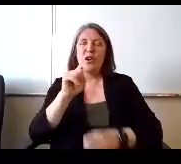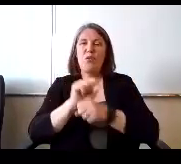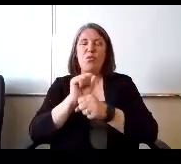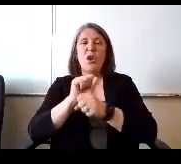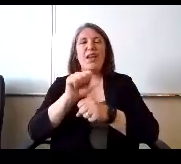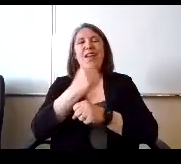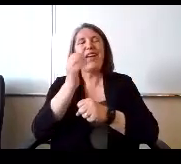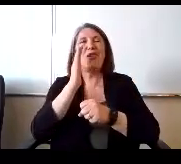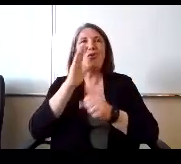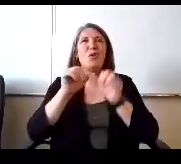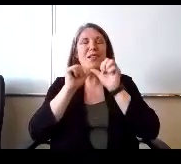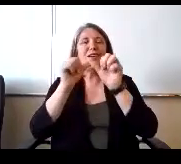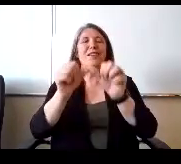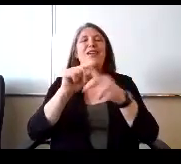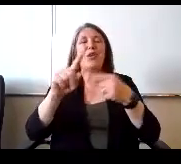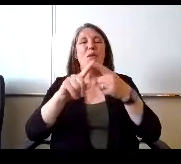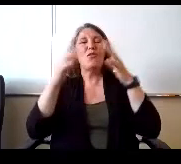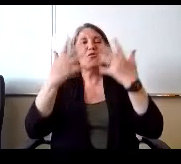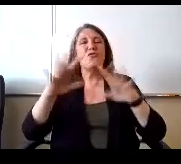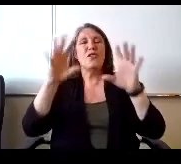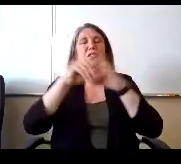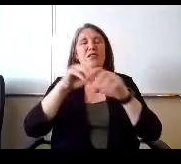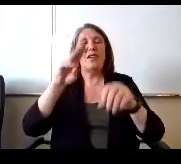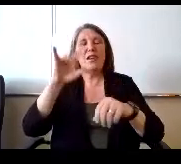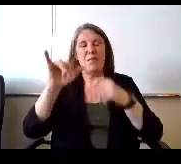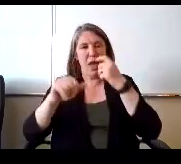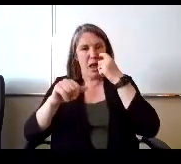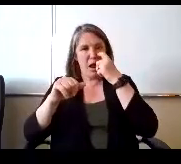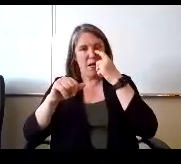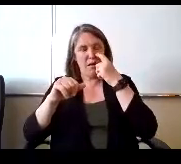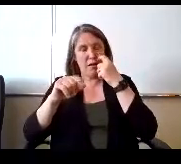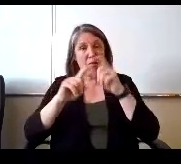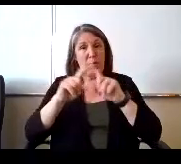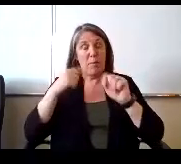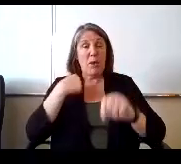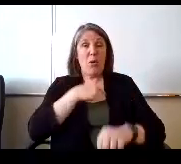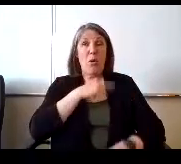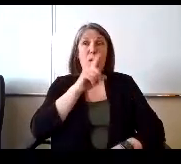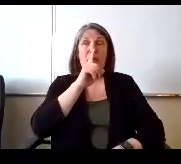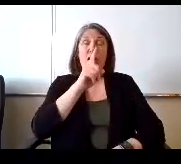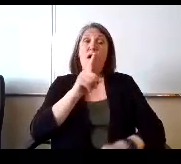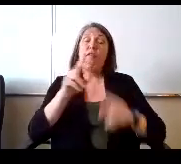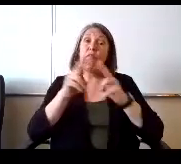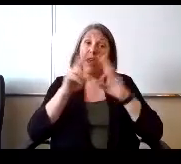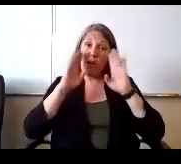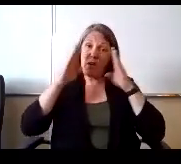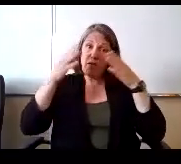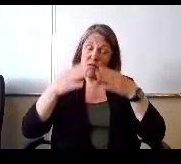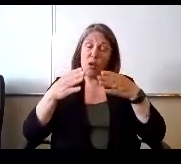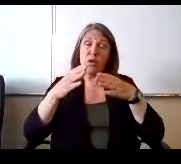after school gets out in May. But we are very focused on this program. We're using a new curriculum called